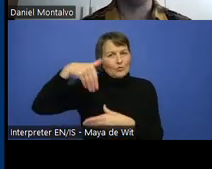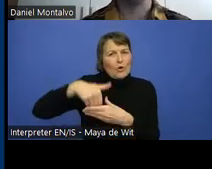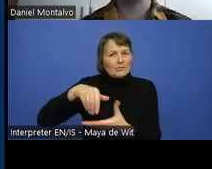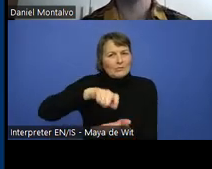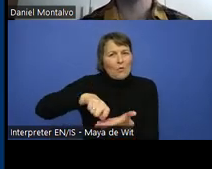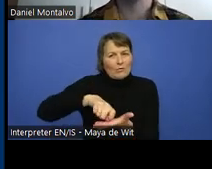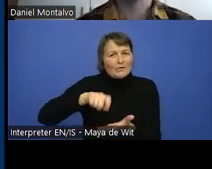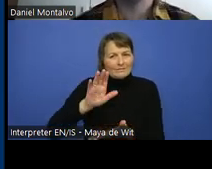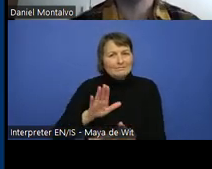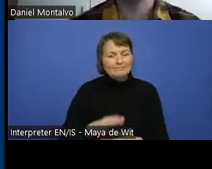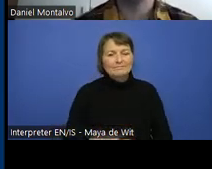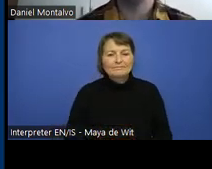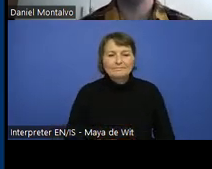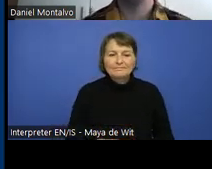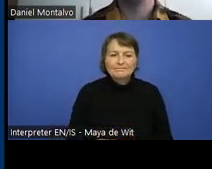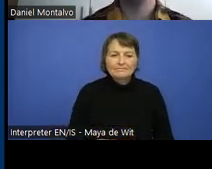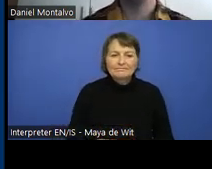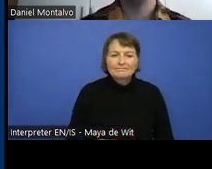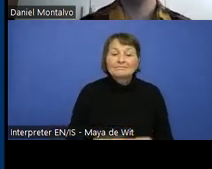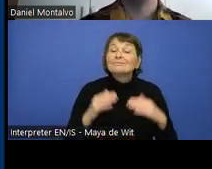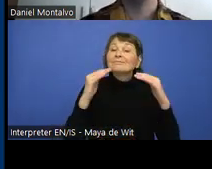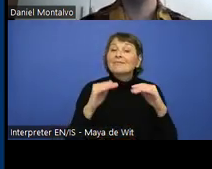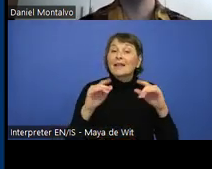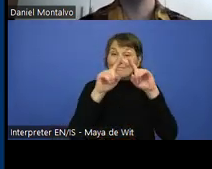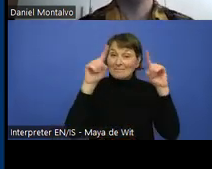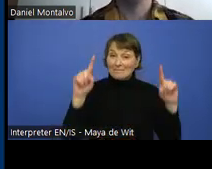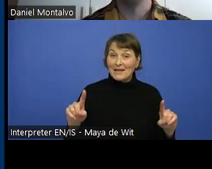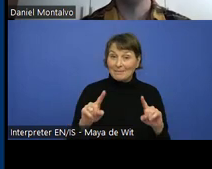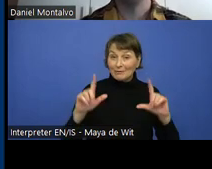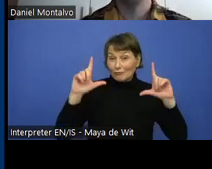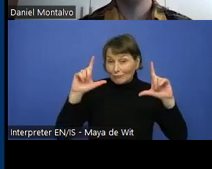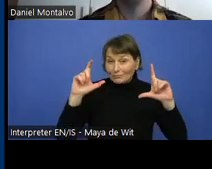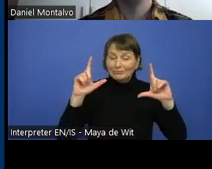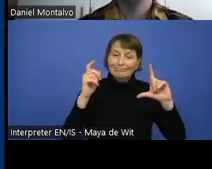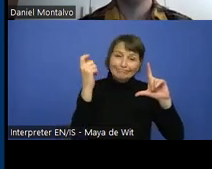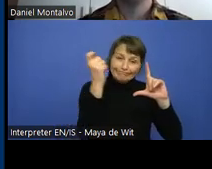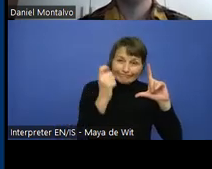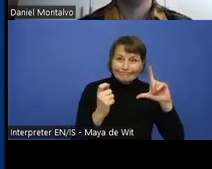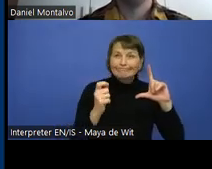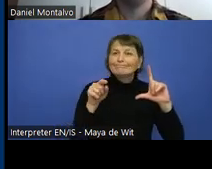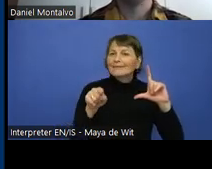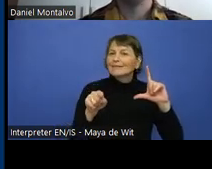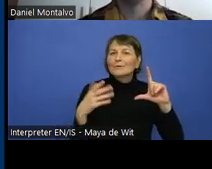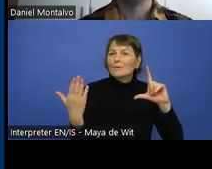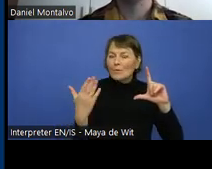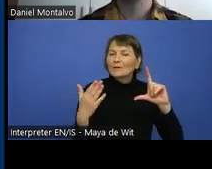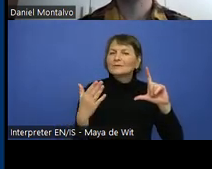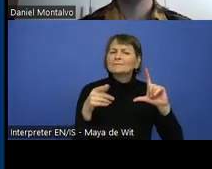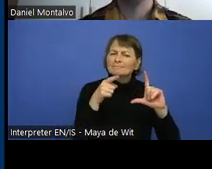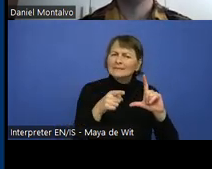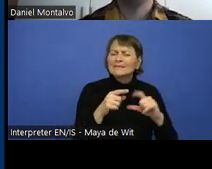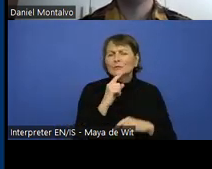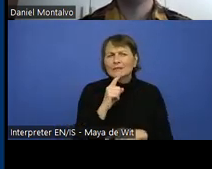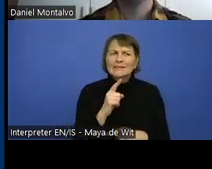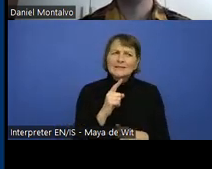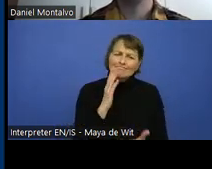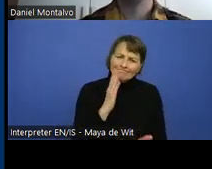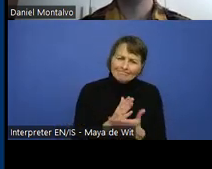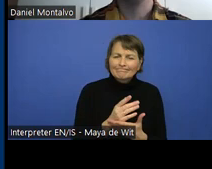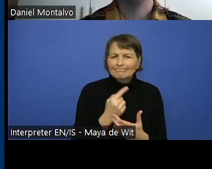The images module focuses more on how different types of text alternatives are written.